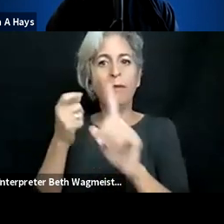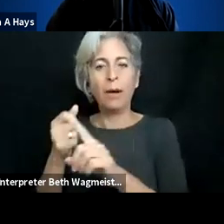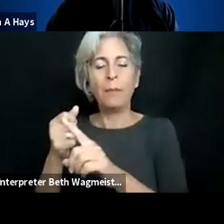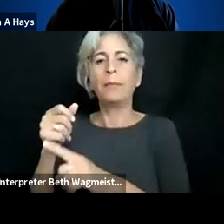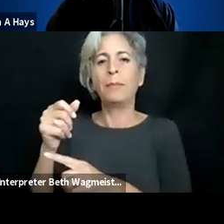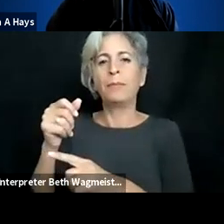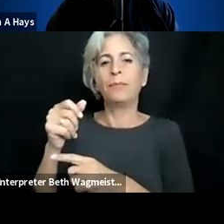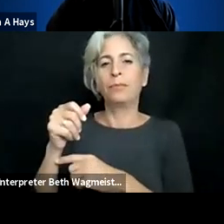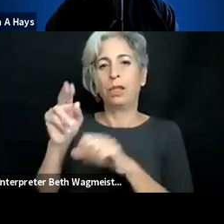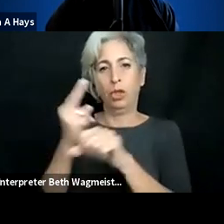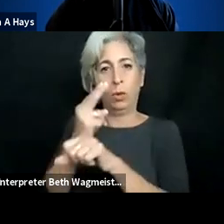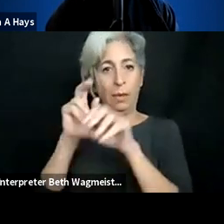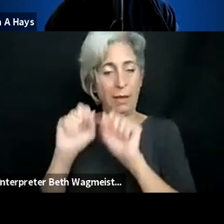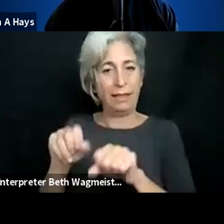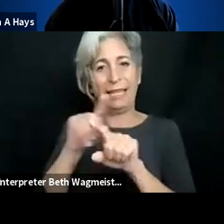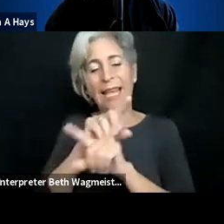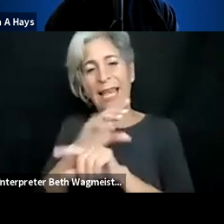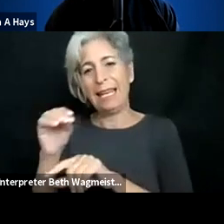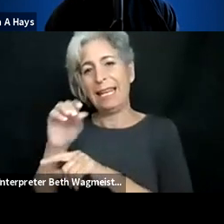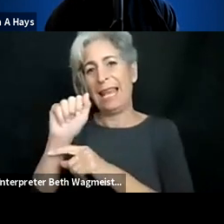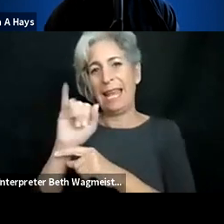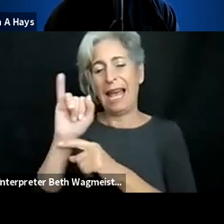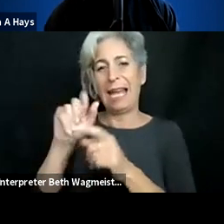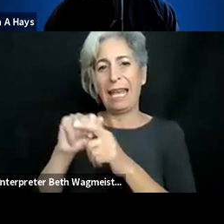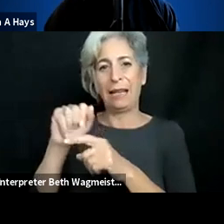intelligence with human health that would enhance the usability and